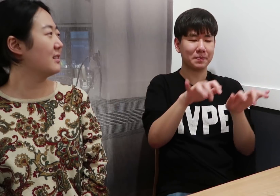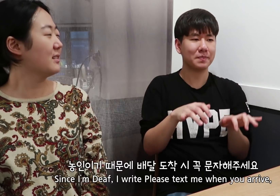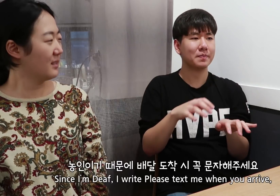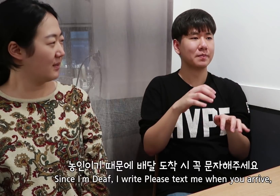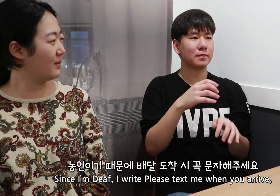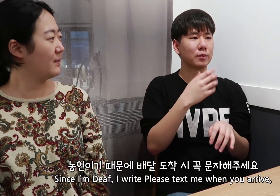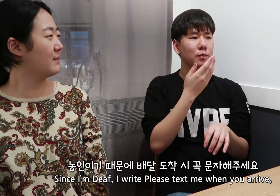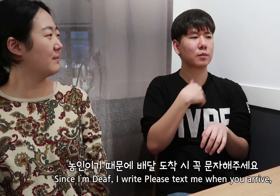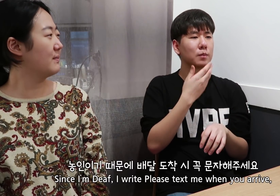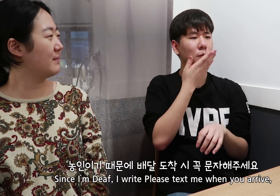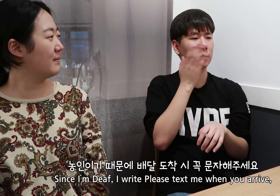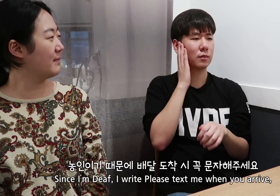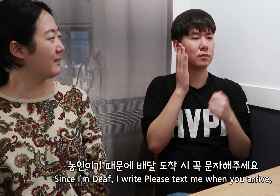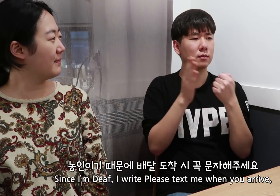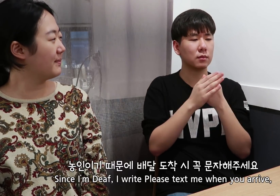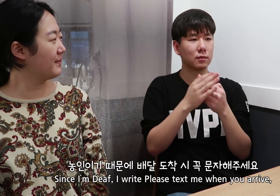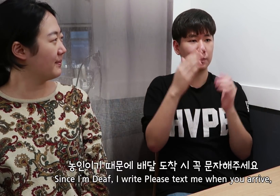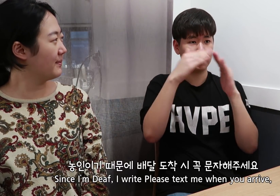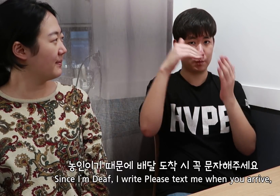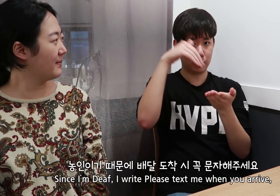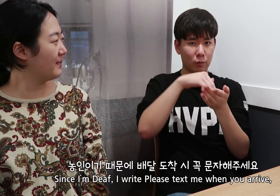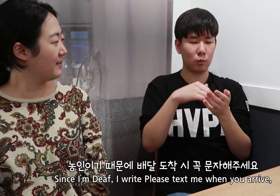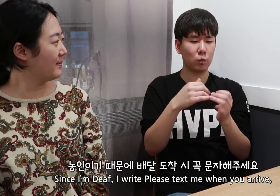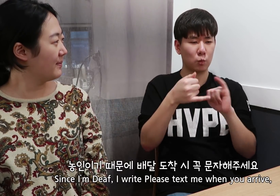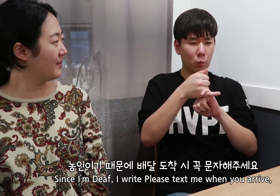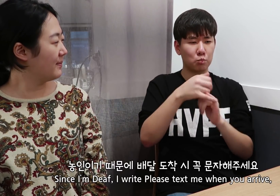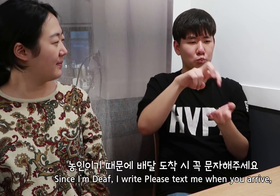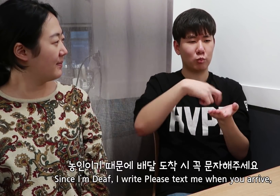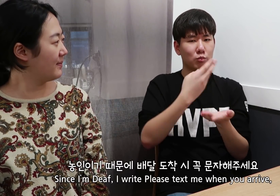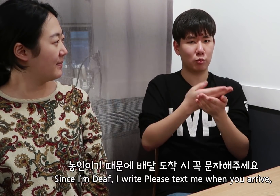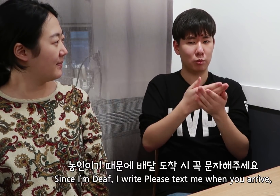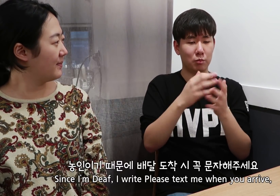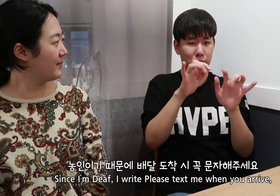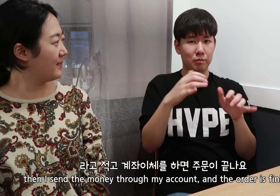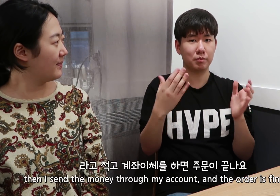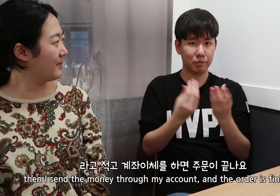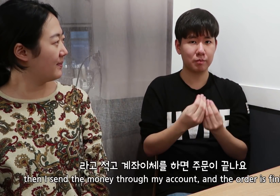Since I’m Deaf, I write Please text me when you arrive,